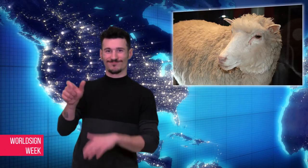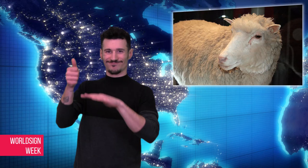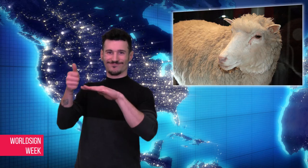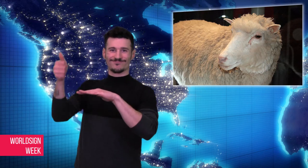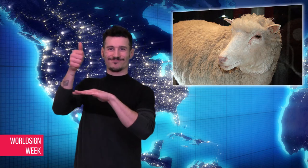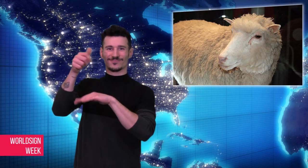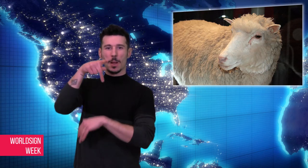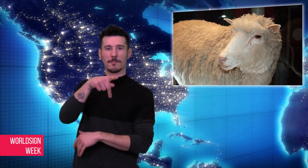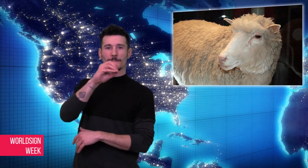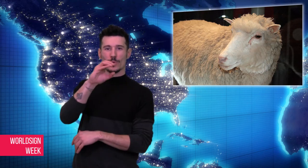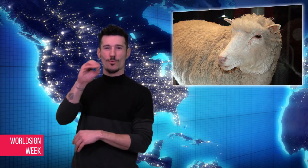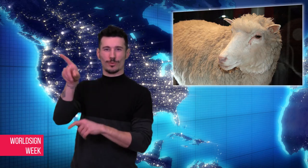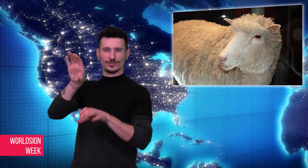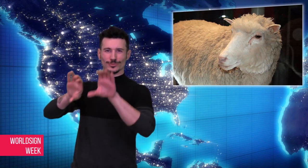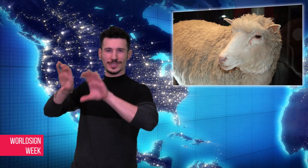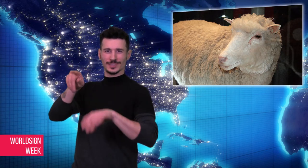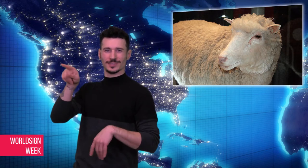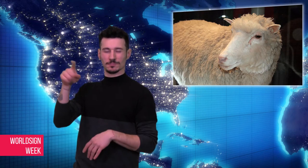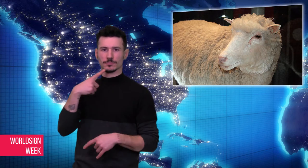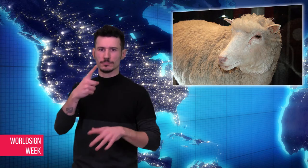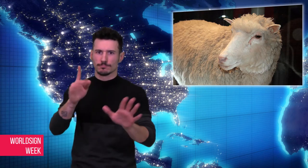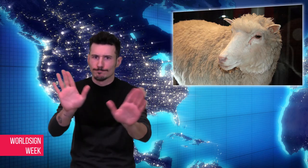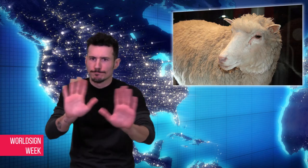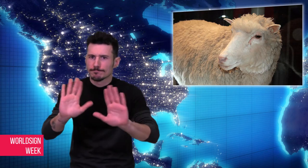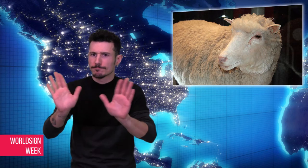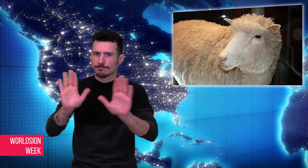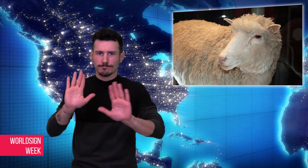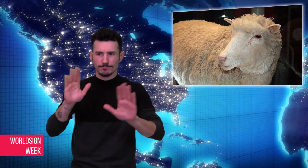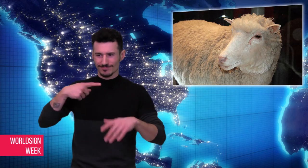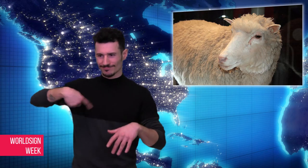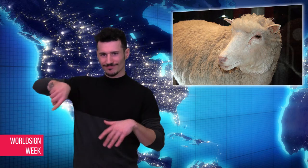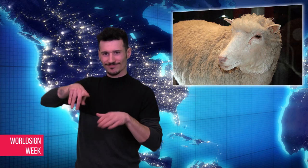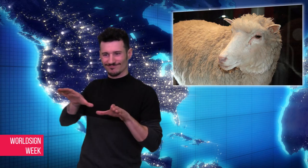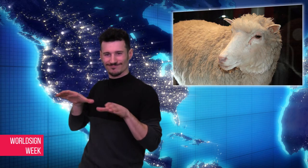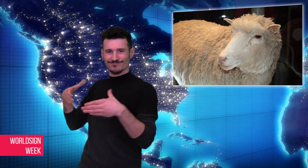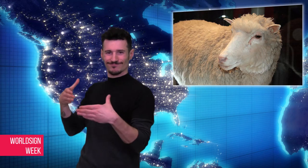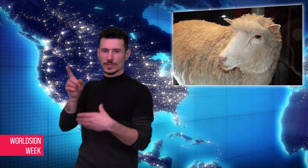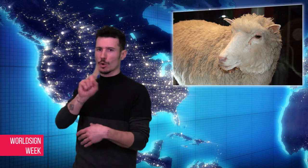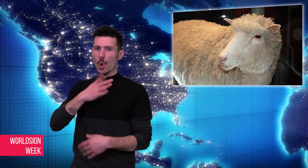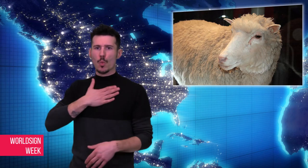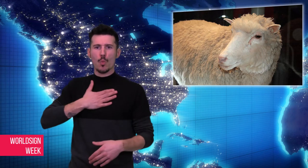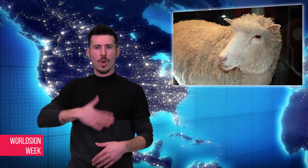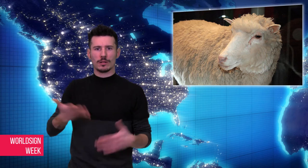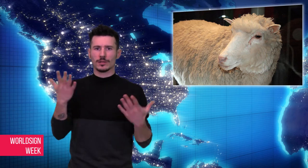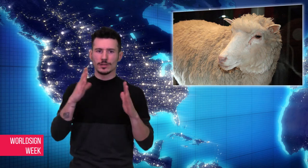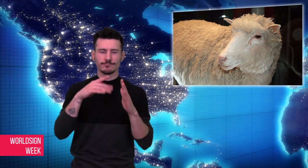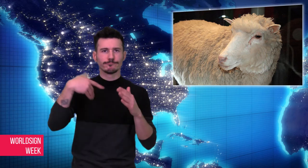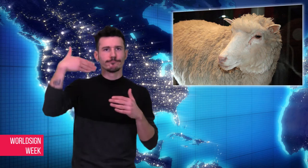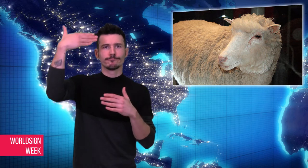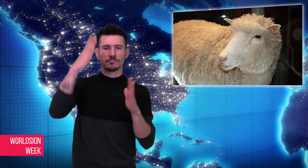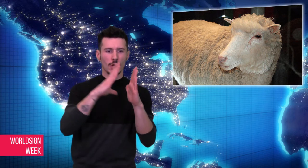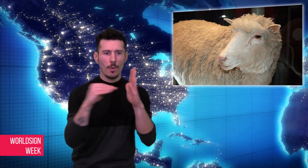Scientist Poo was quick to say,